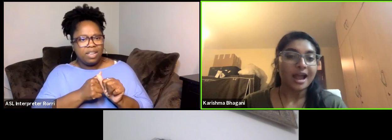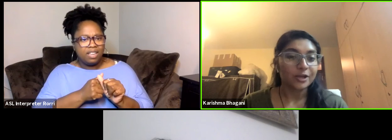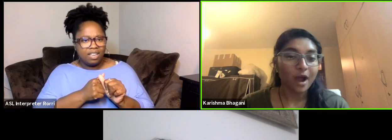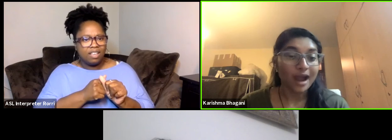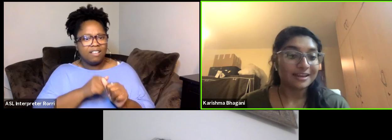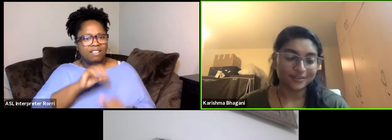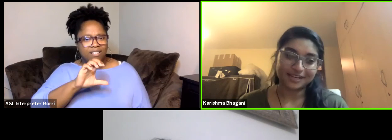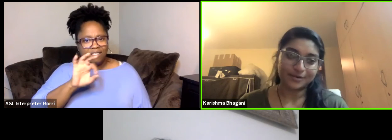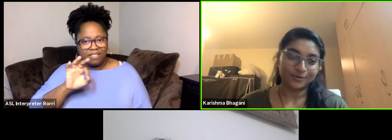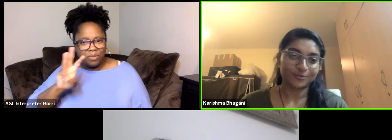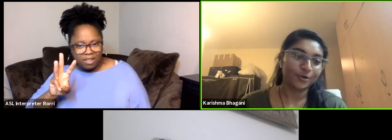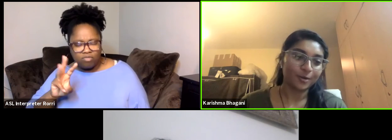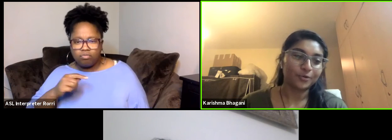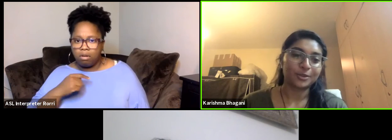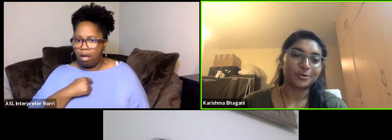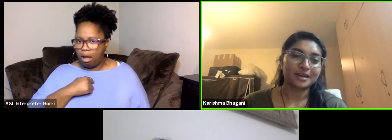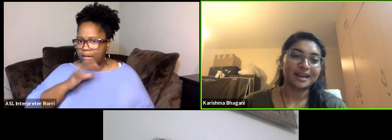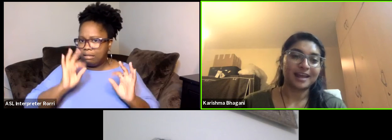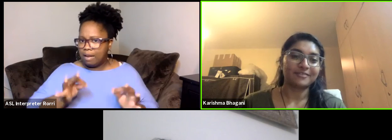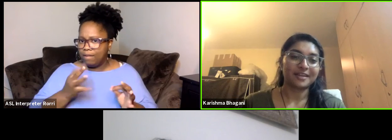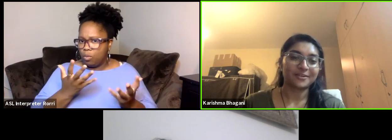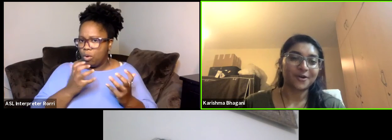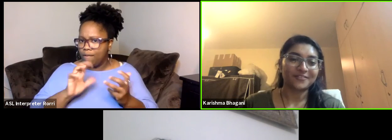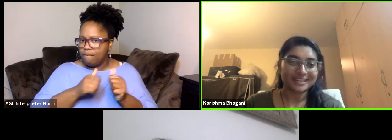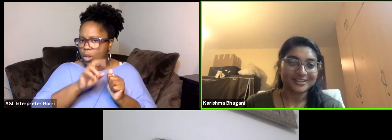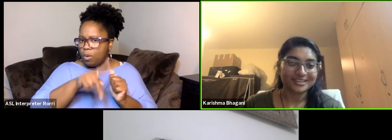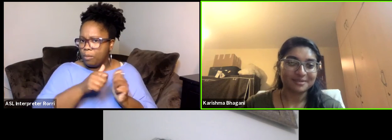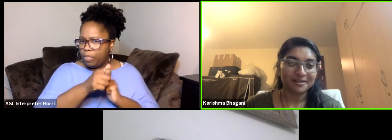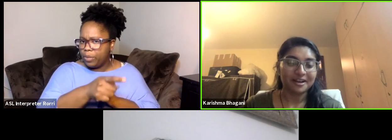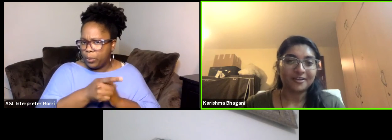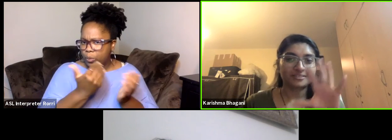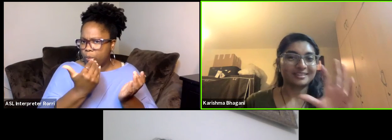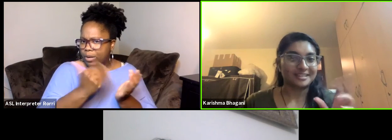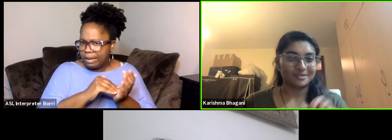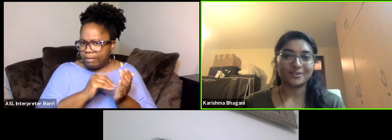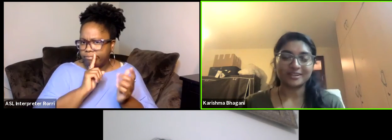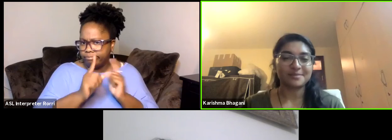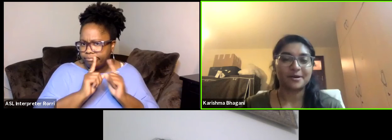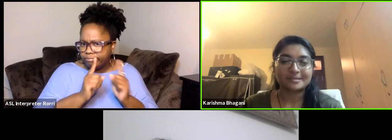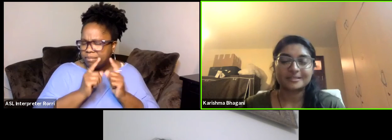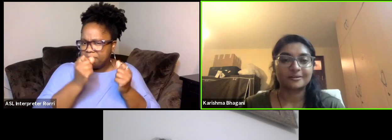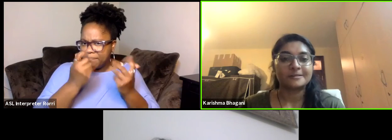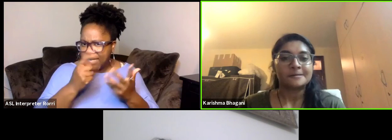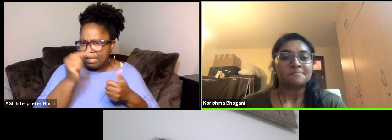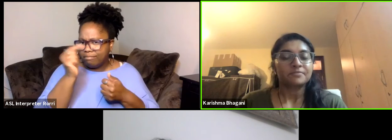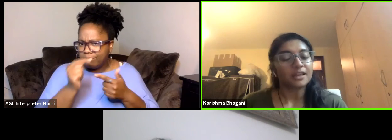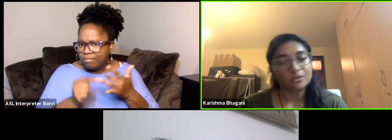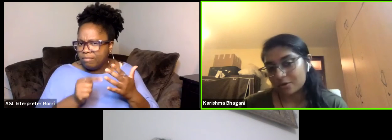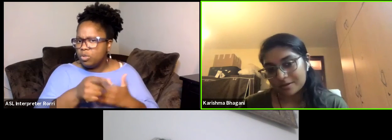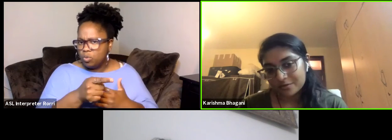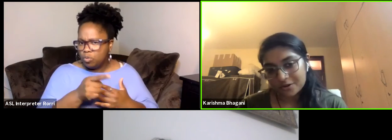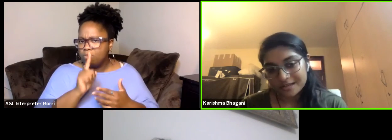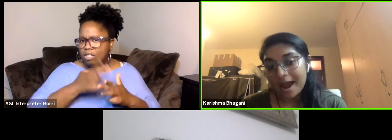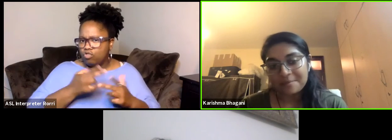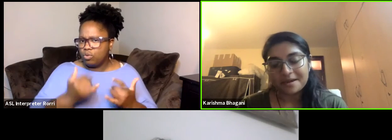I know, I definitely want follow up with you and have another conversation about a lot of the things we've talked about so thank you so much for your time